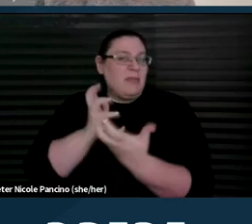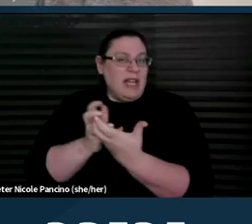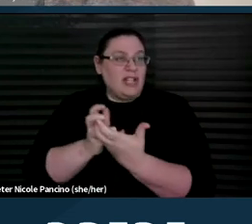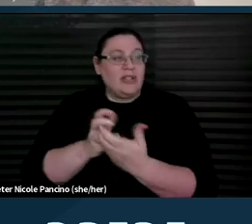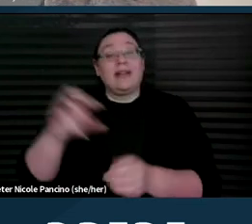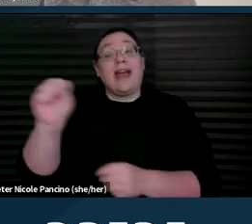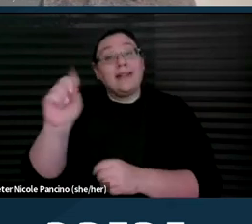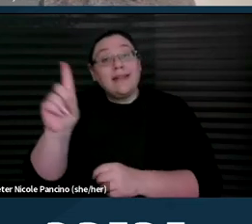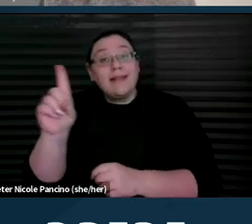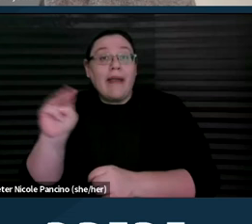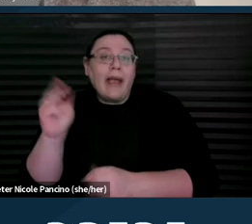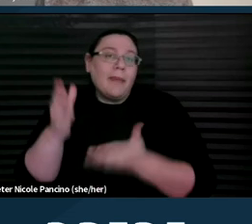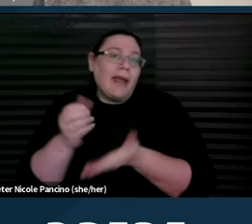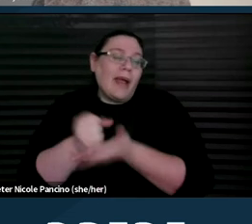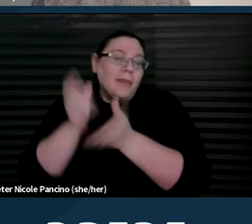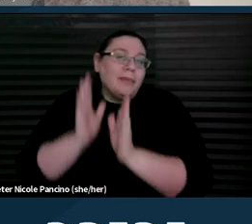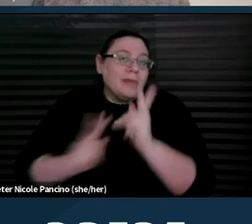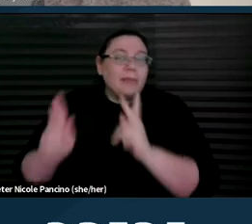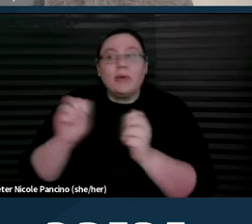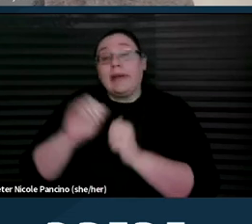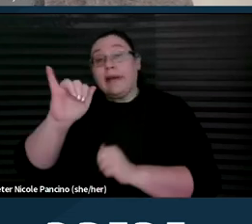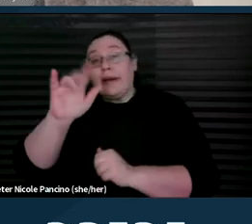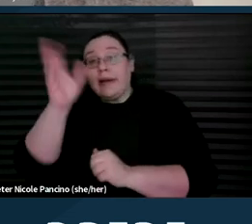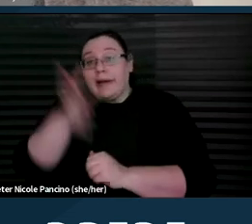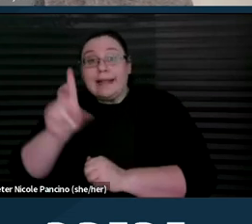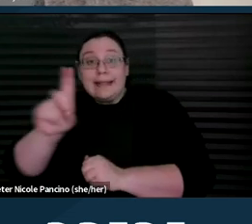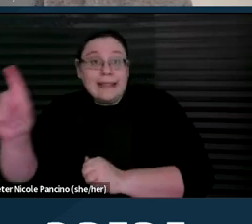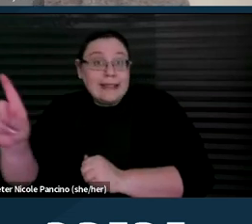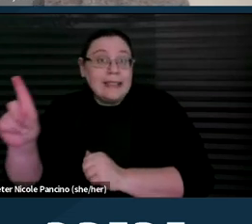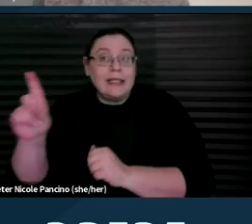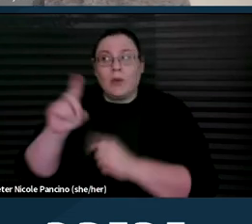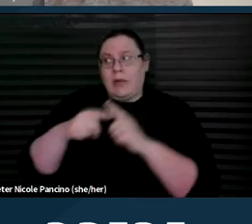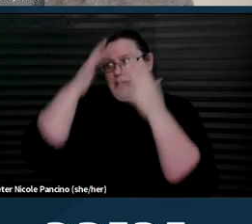for people with I/DD when making decisions about their medical care.